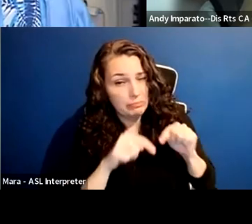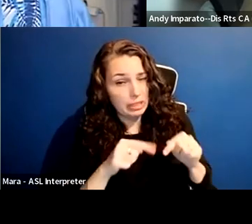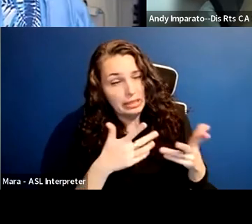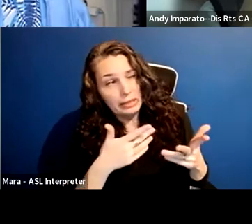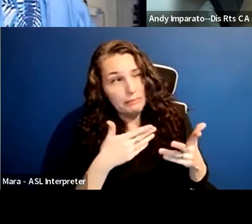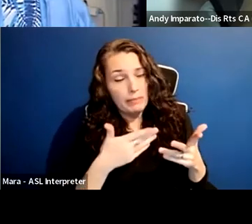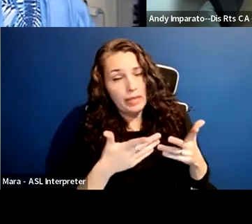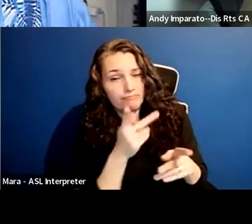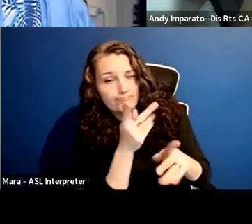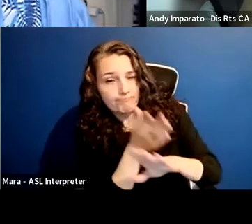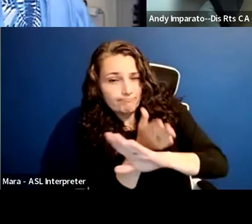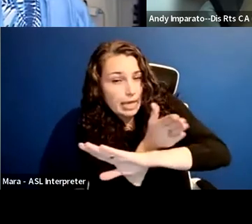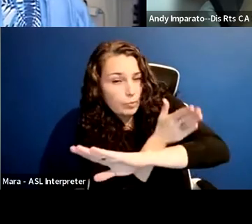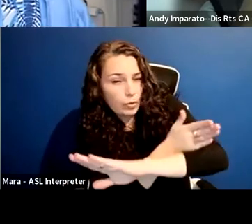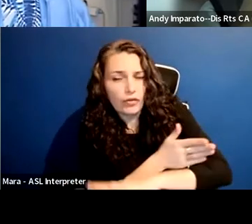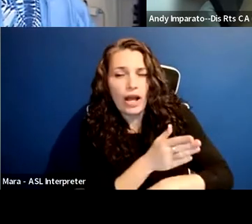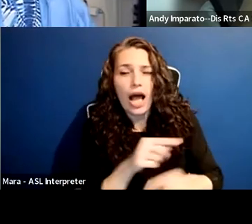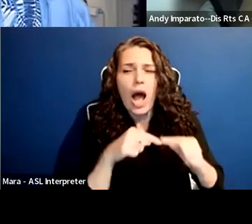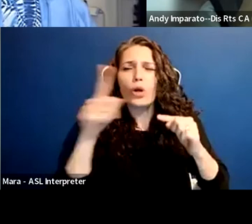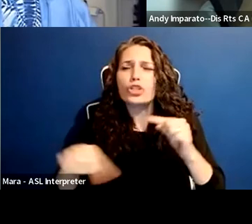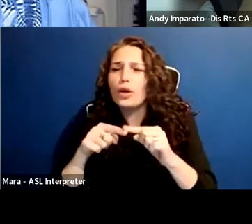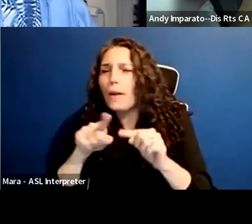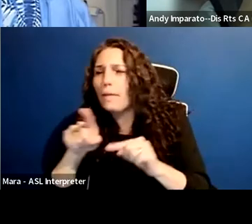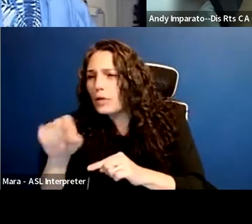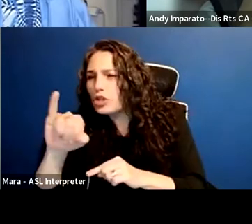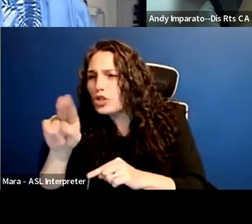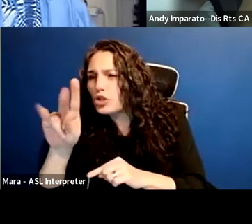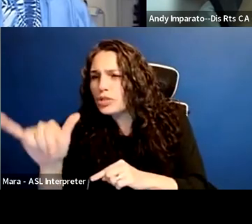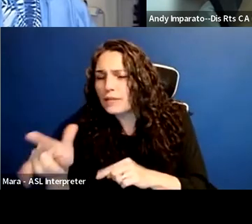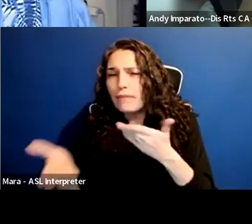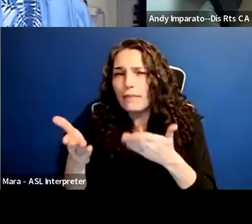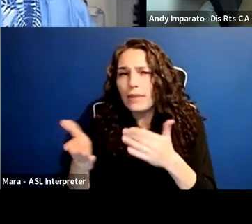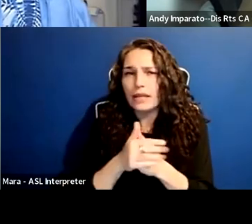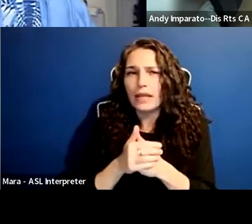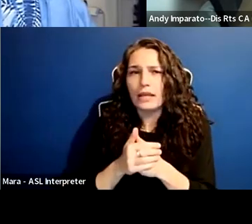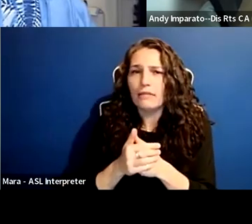You mentioned how Section 504 could be gutted by the L.A. Community College district.